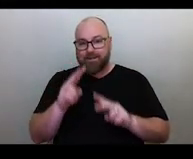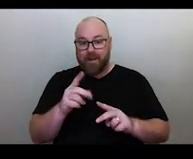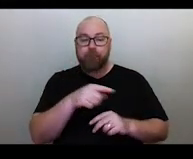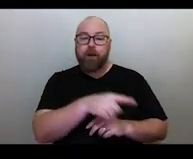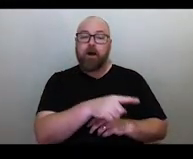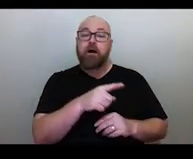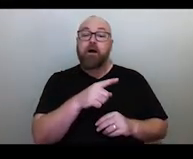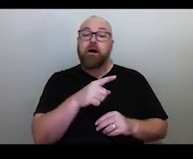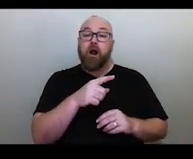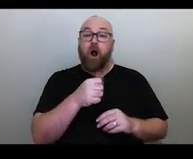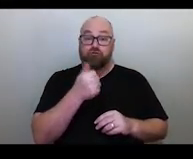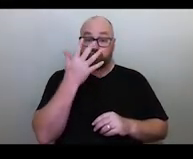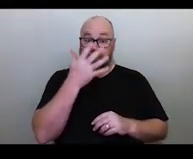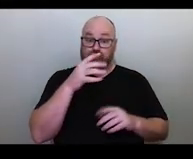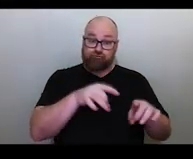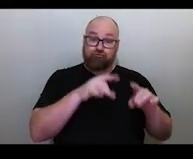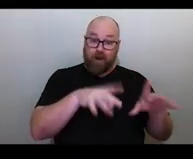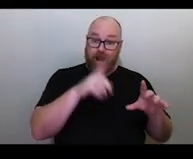so I hope everybody was able to see that.